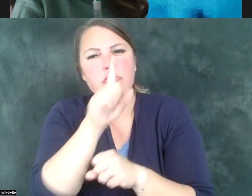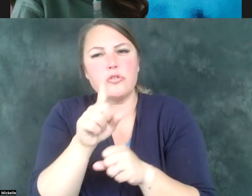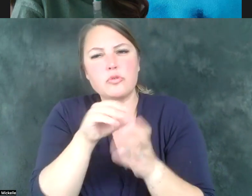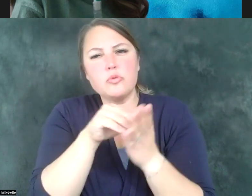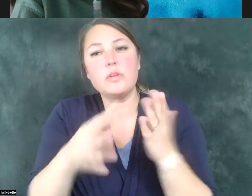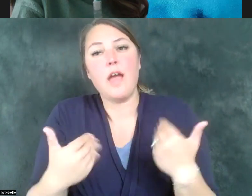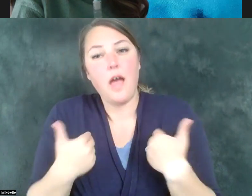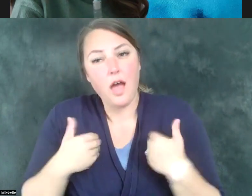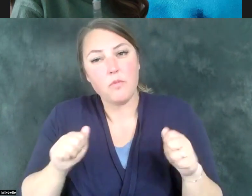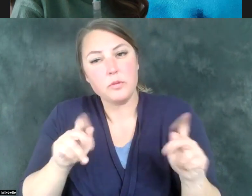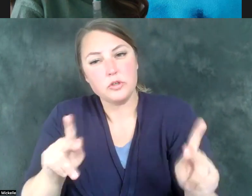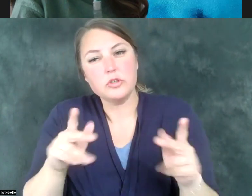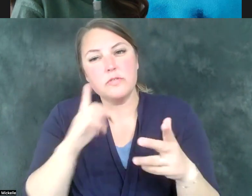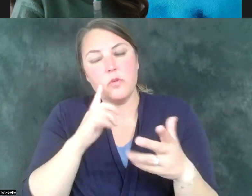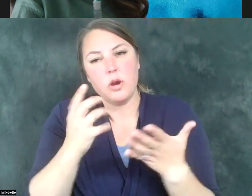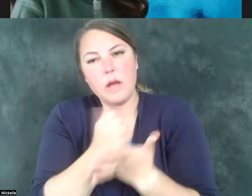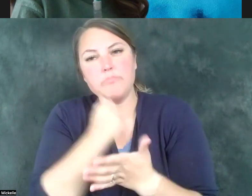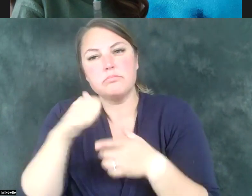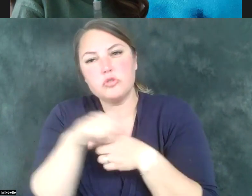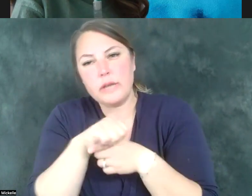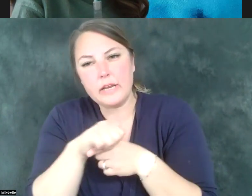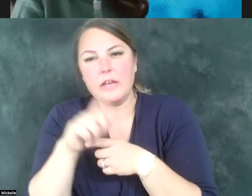training for jobs that don't involve just